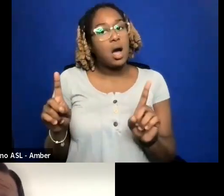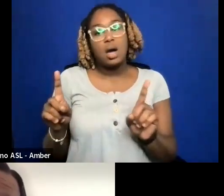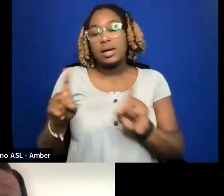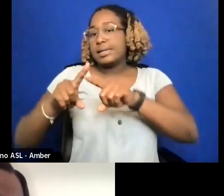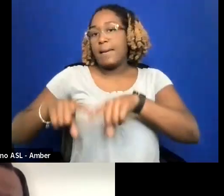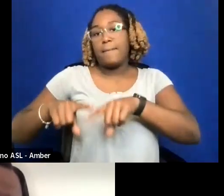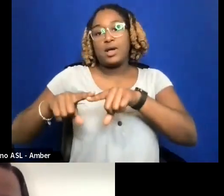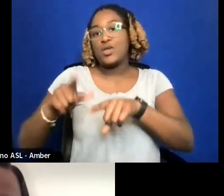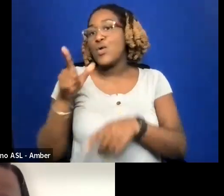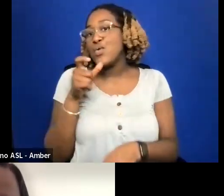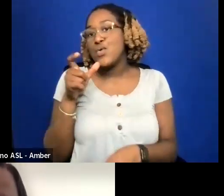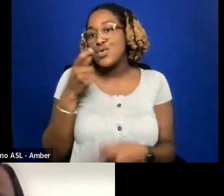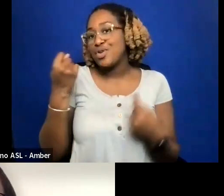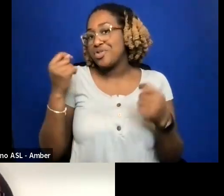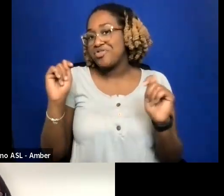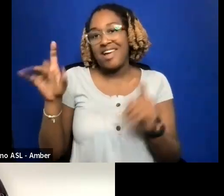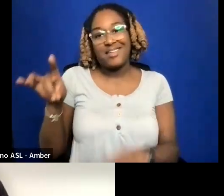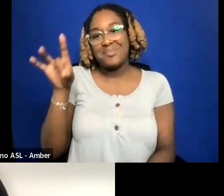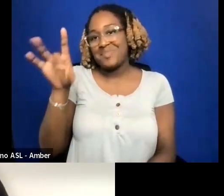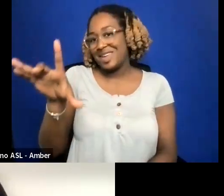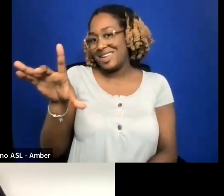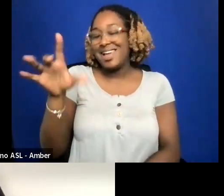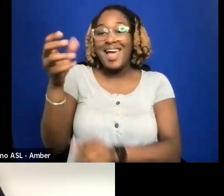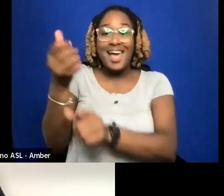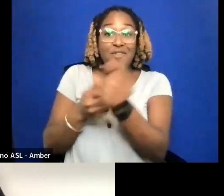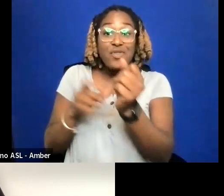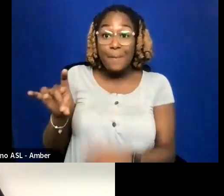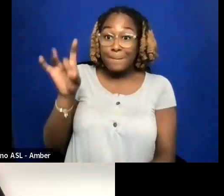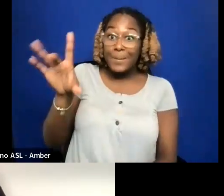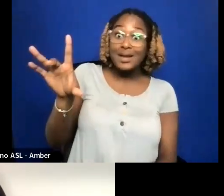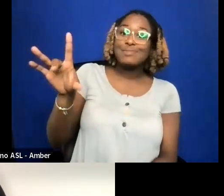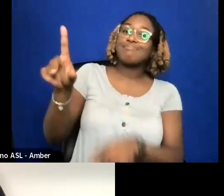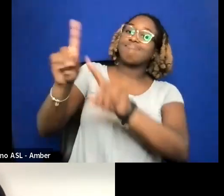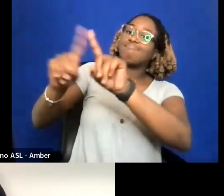EVERY PITCH IS GOING TO BE DIFFERENT. AND EVERY AUDIENCE GOING TO BE DIFFERENT.